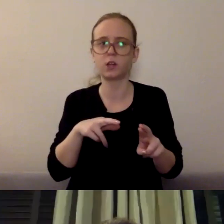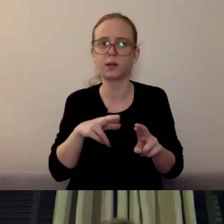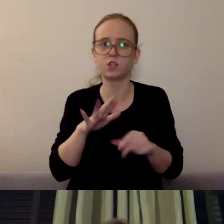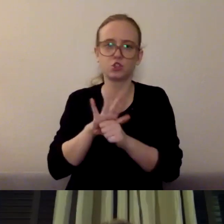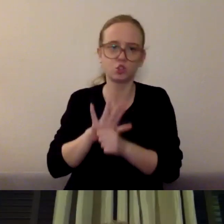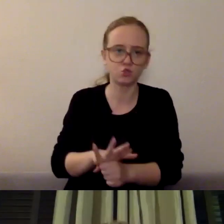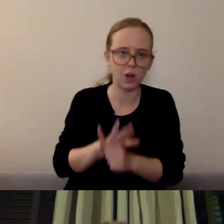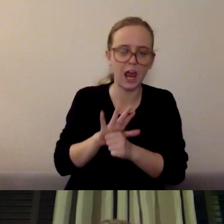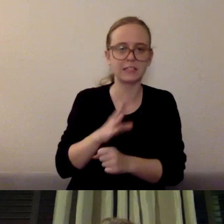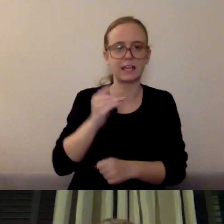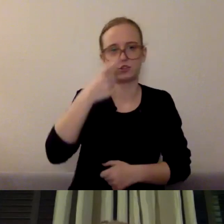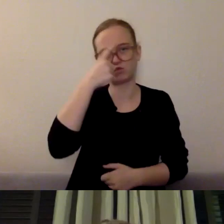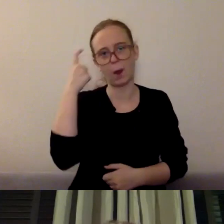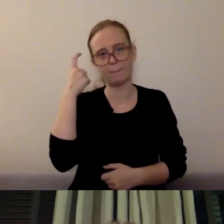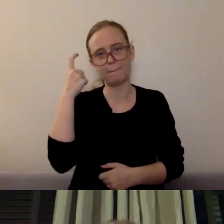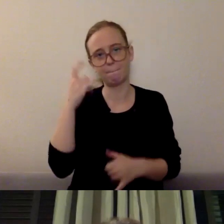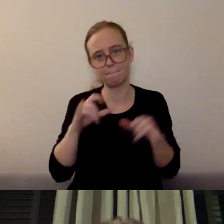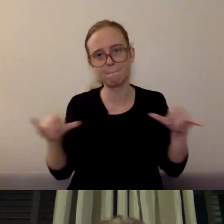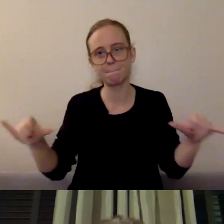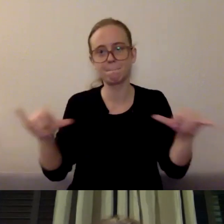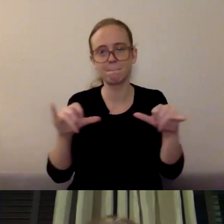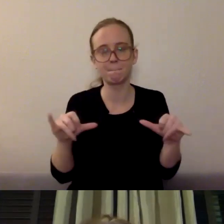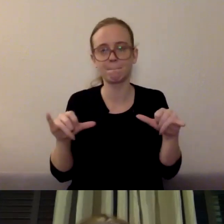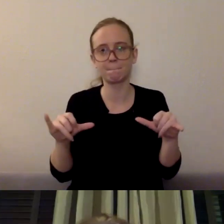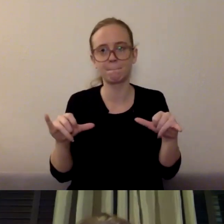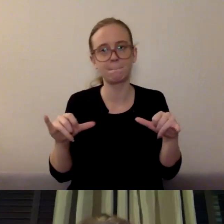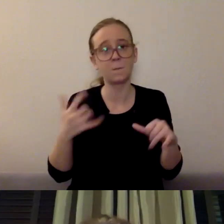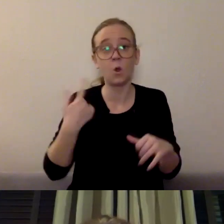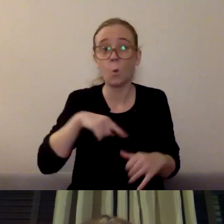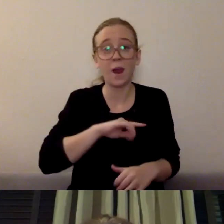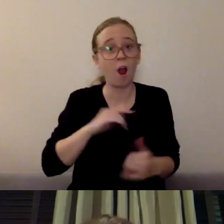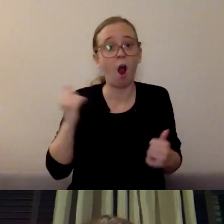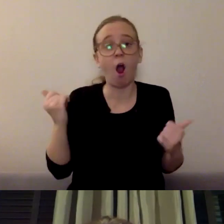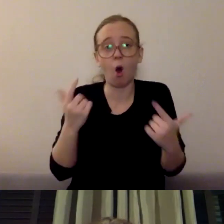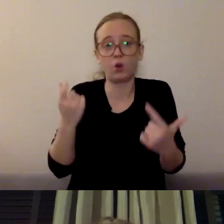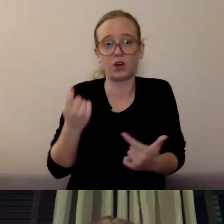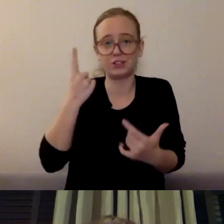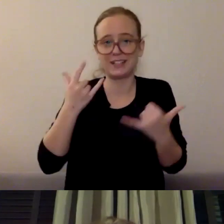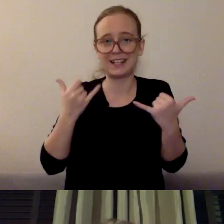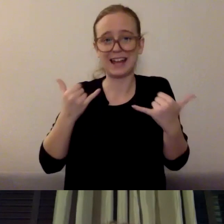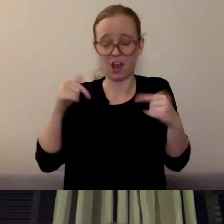So we're all there, we all know that this is a stressful time, we're all sort of living in the midst of it.